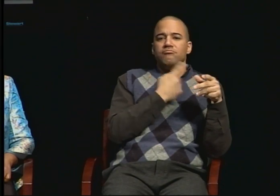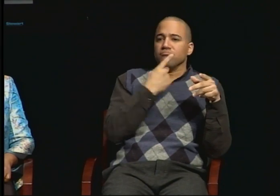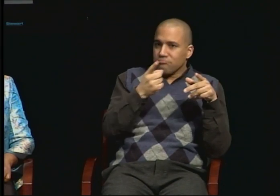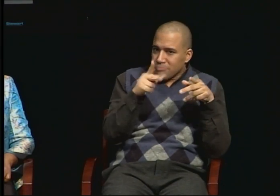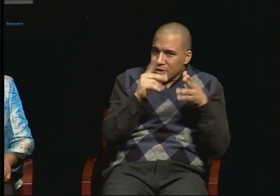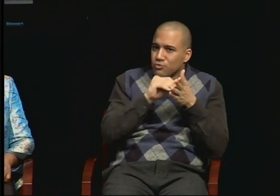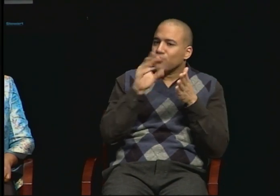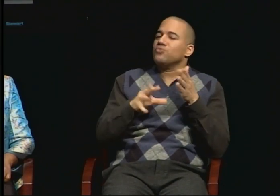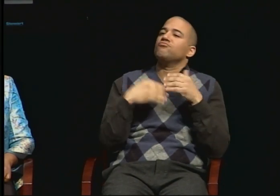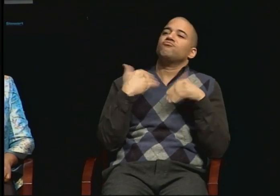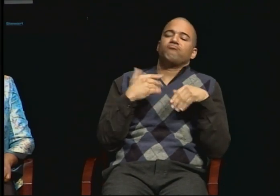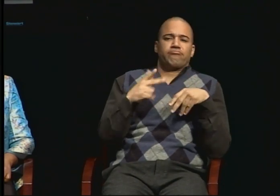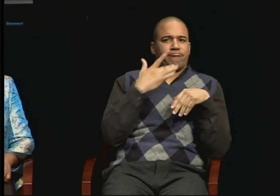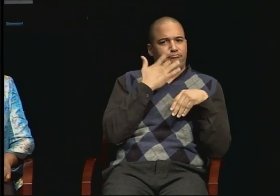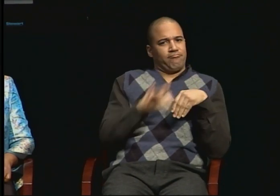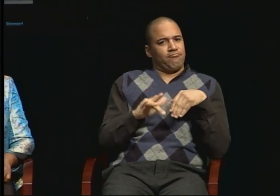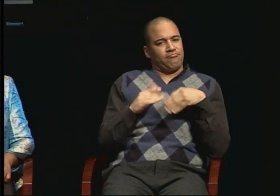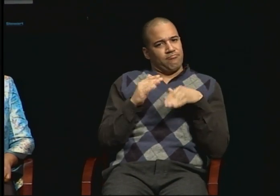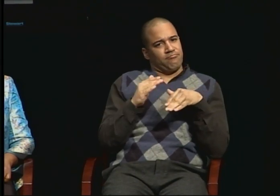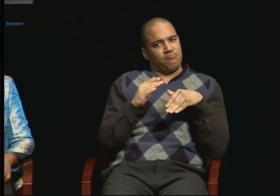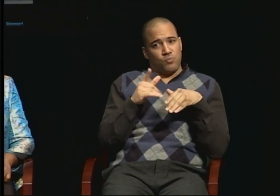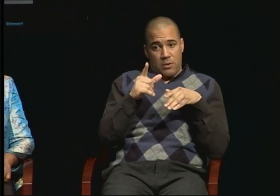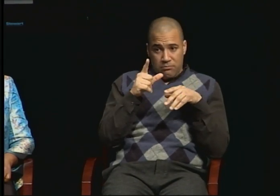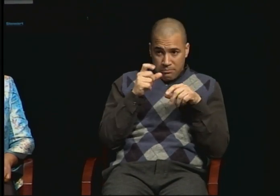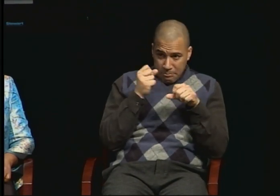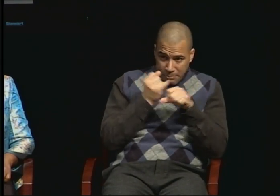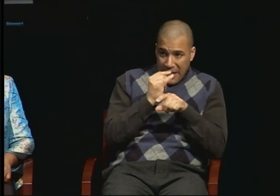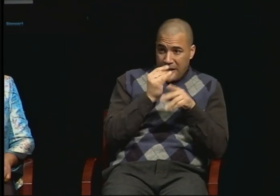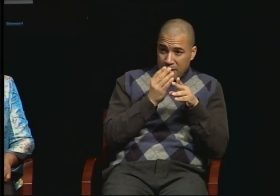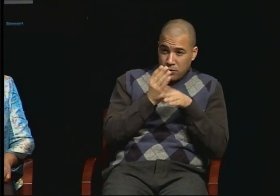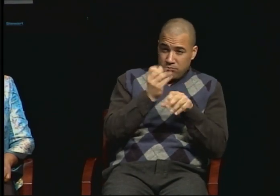and was moving on toward the PhD.